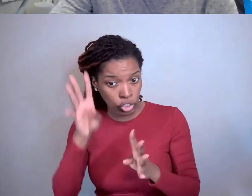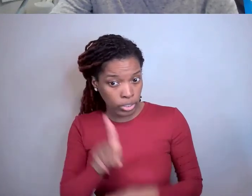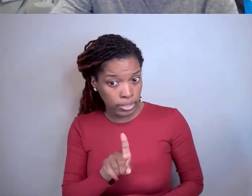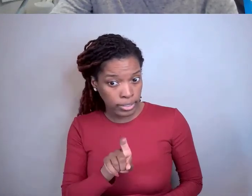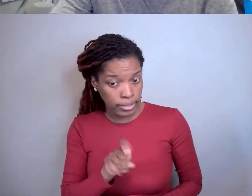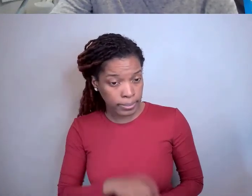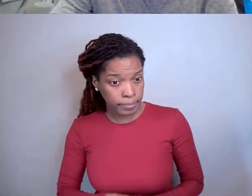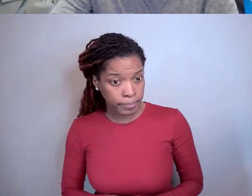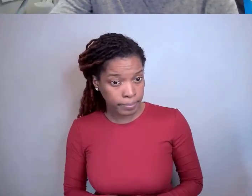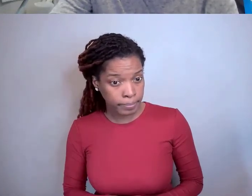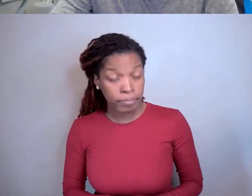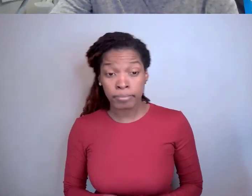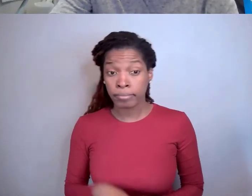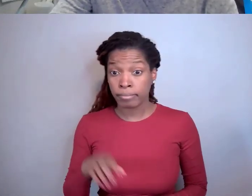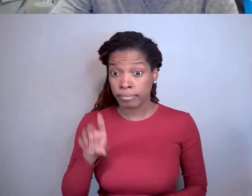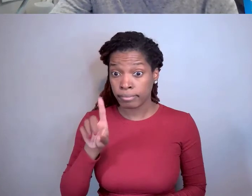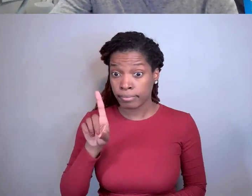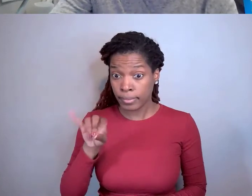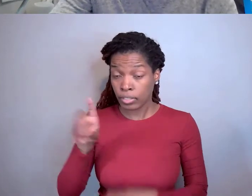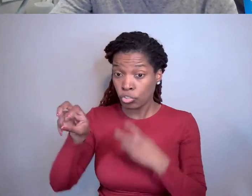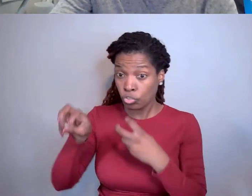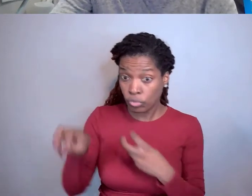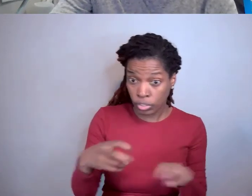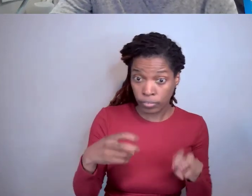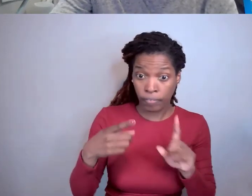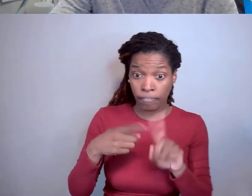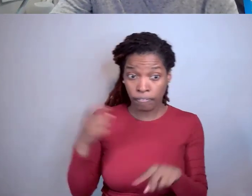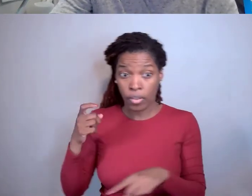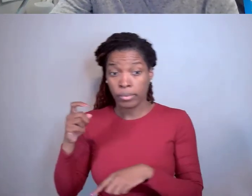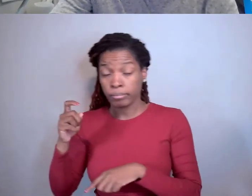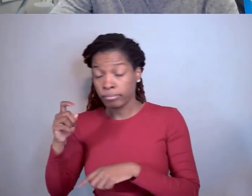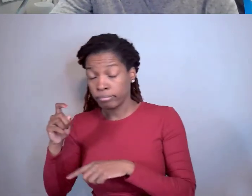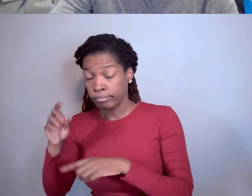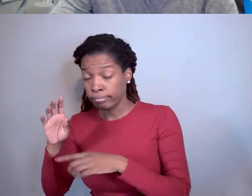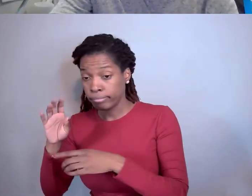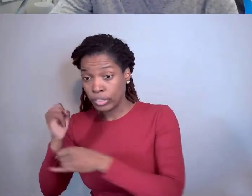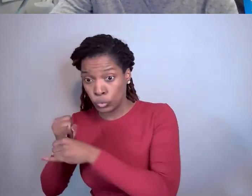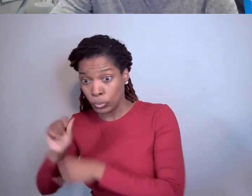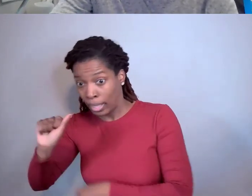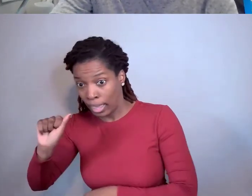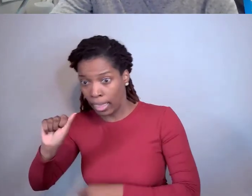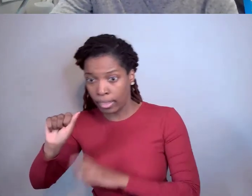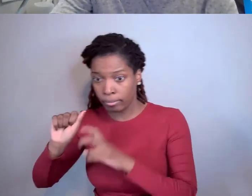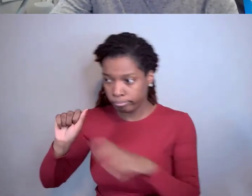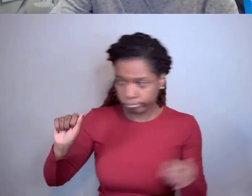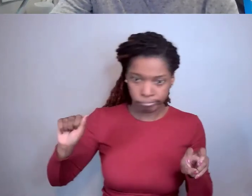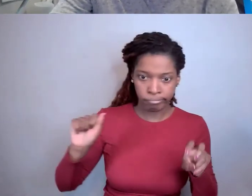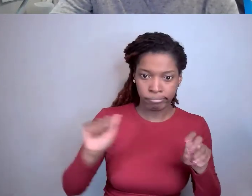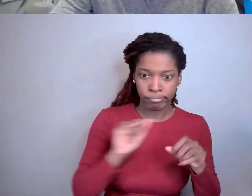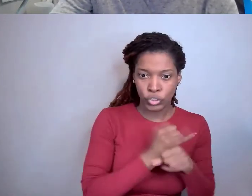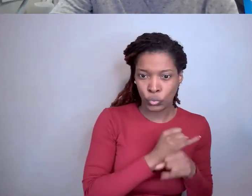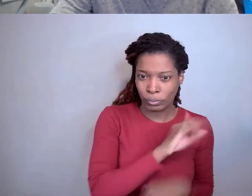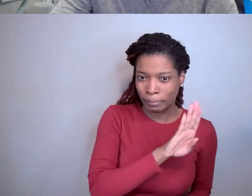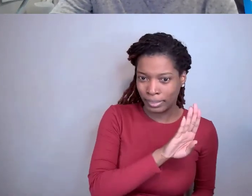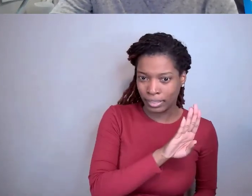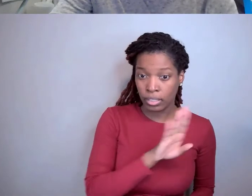Was it transferred from Institution A to Institution B as Scott mentioned via our prior approval